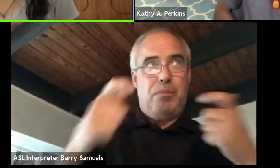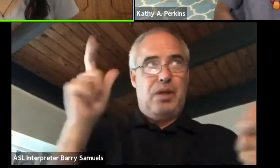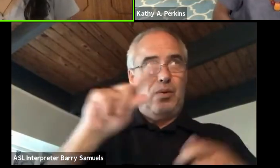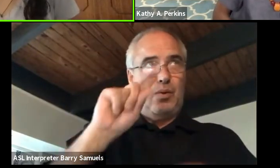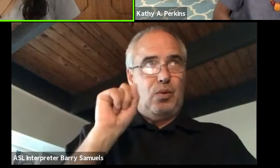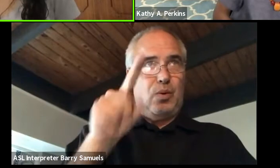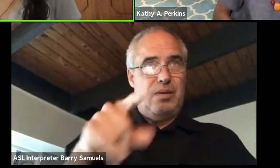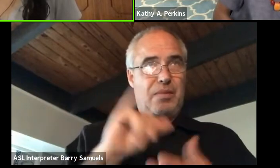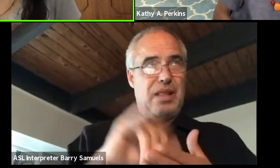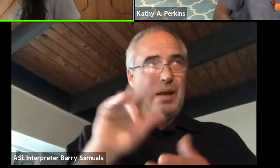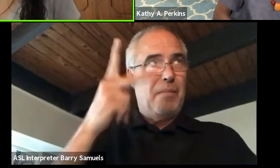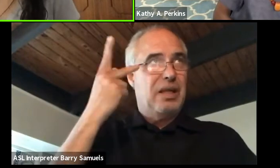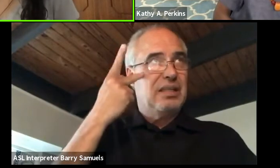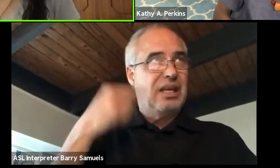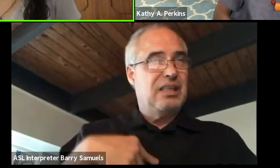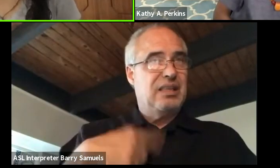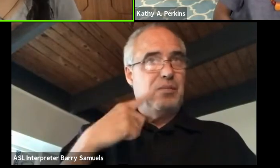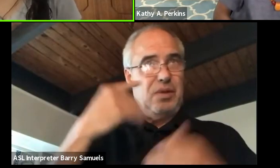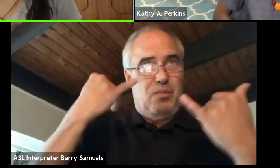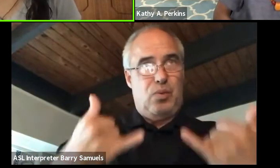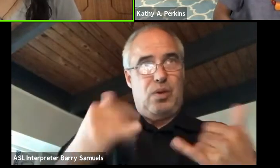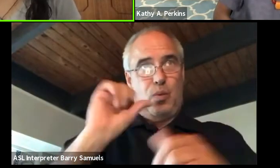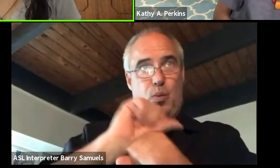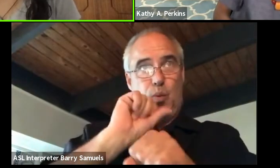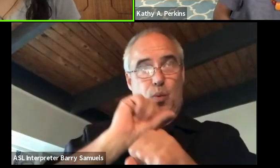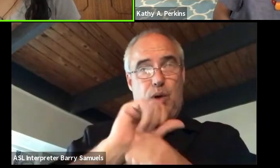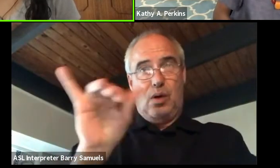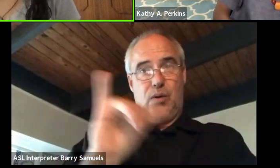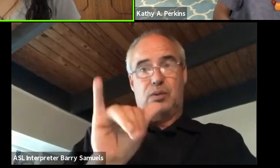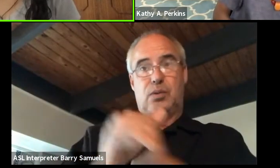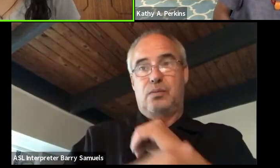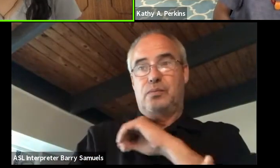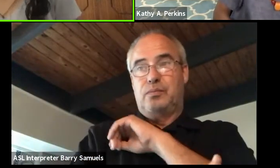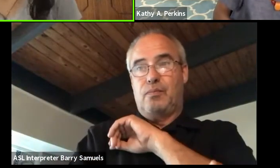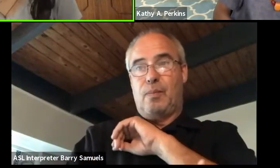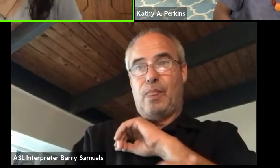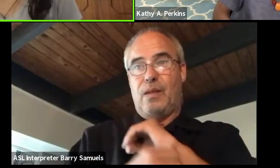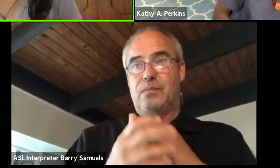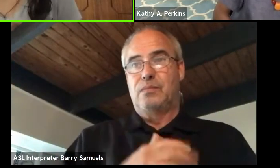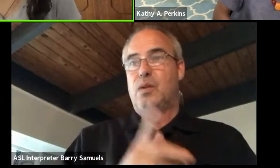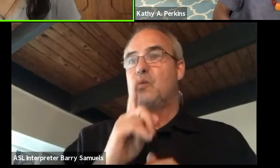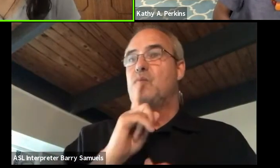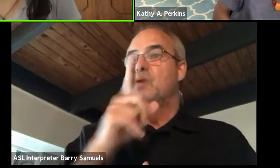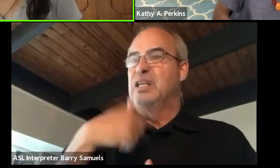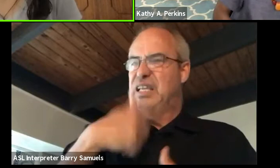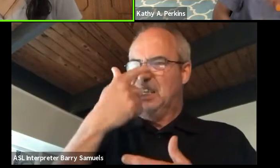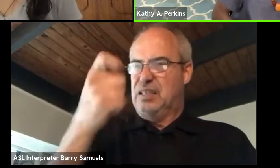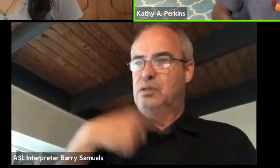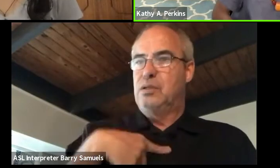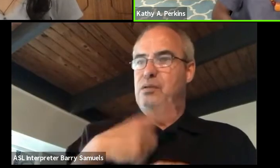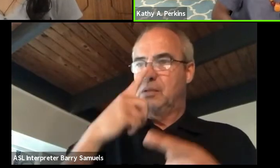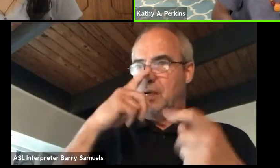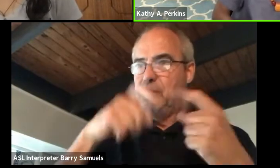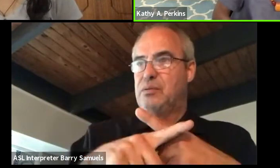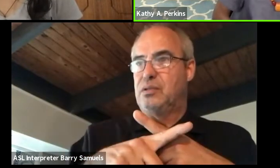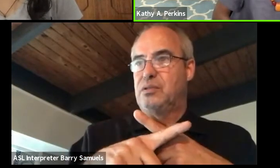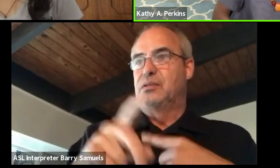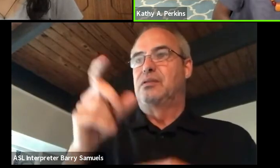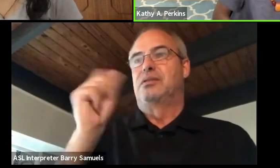that I think is present in our work as well. And it just really interesting complexity there. Oh, I'm sure it is.